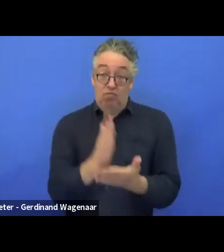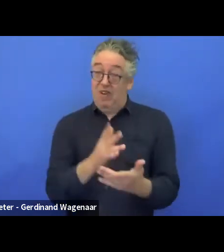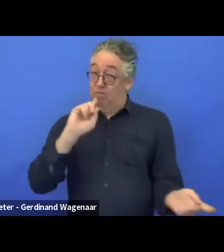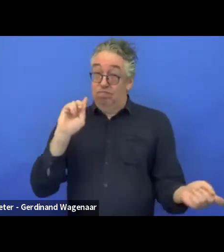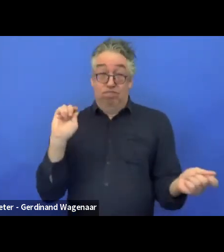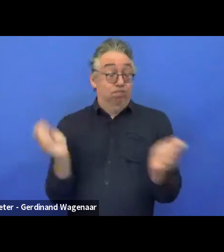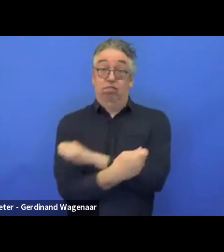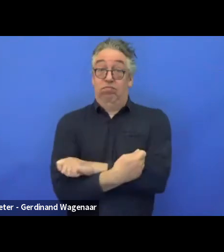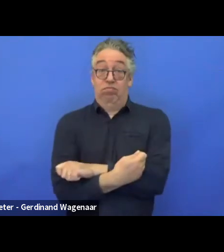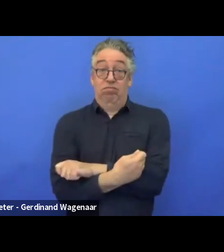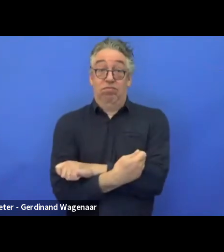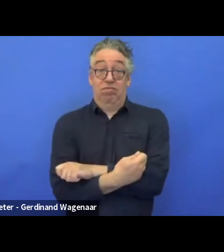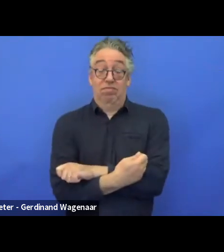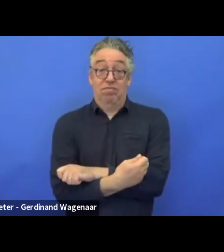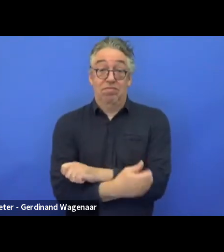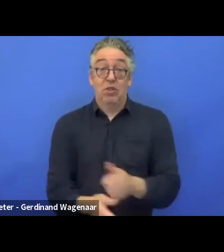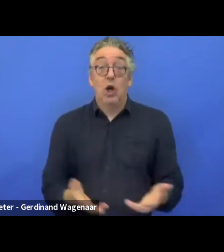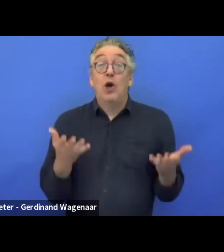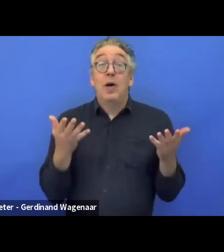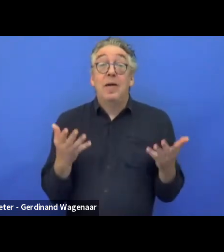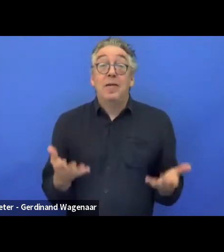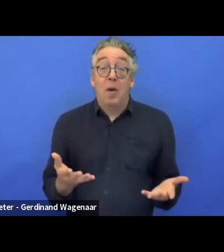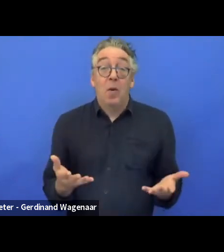And now, everything starts from the end-user.